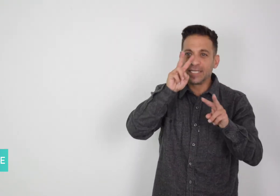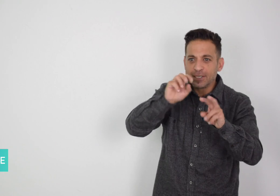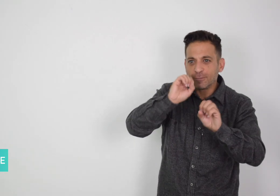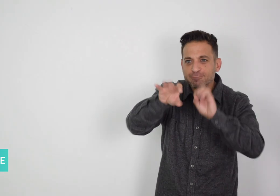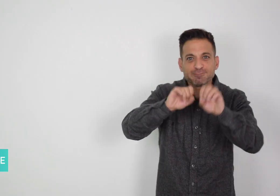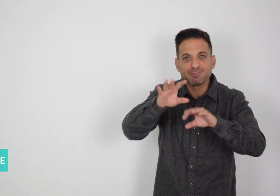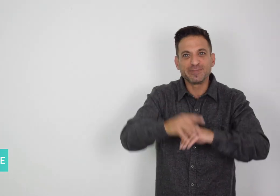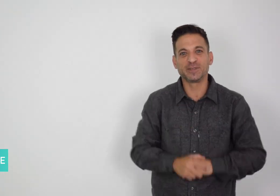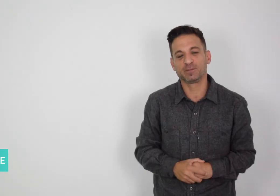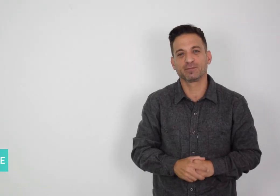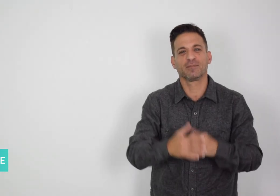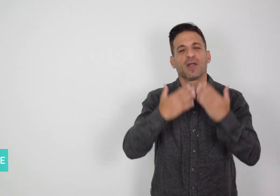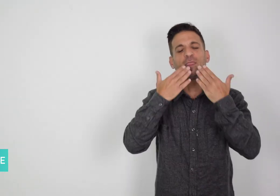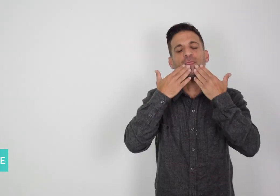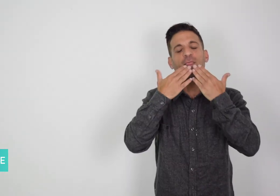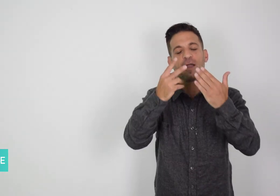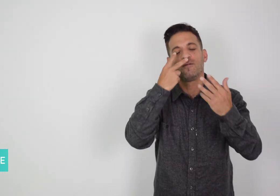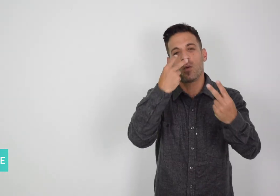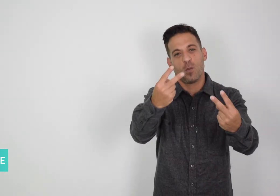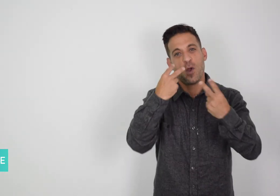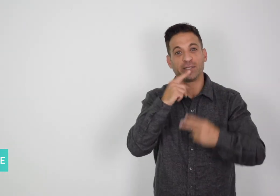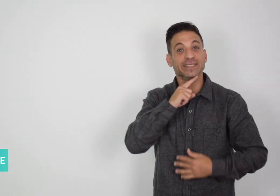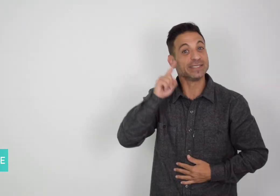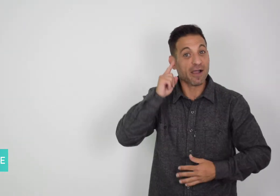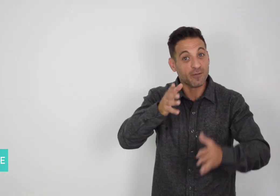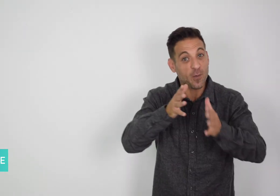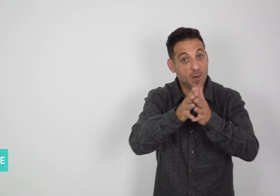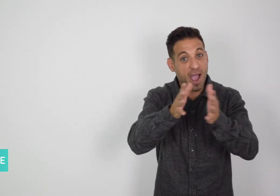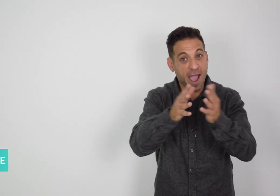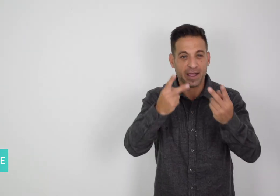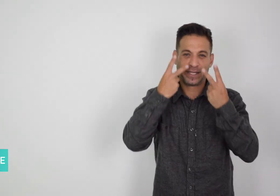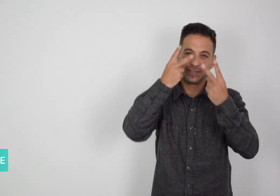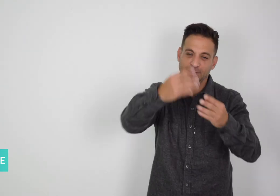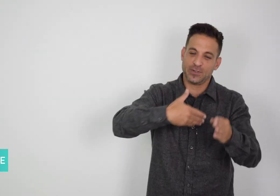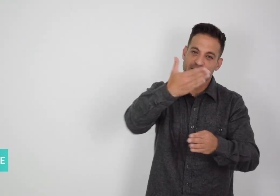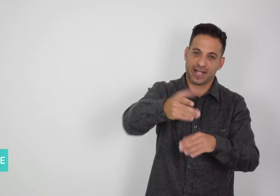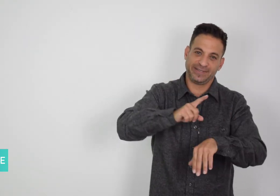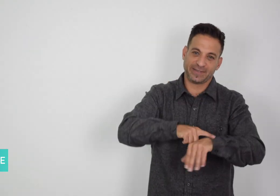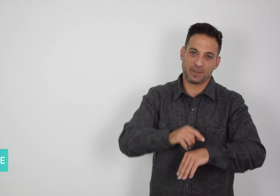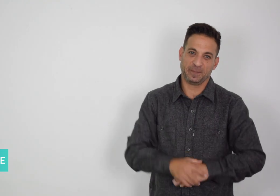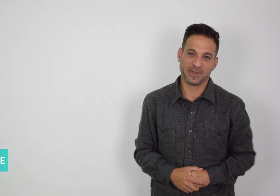Thank you for watching DeafWire! See you!